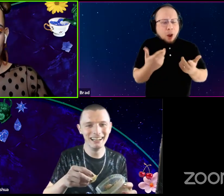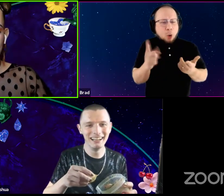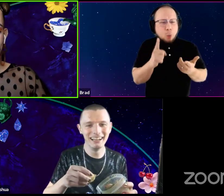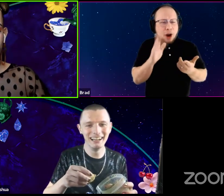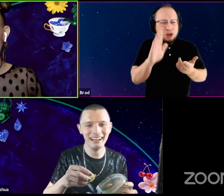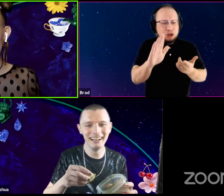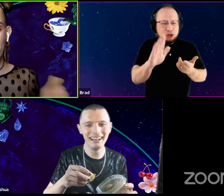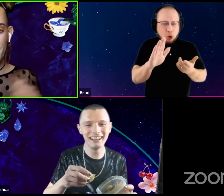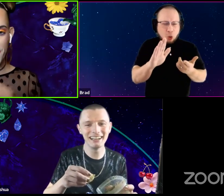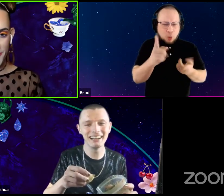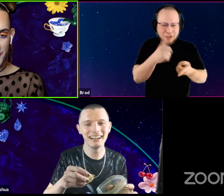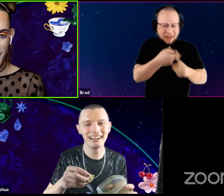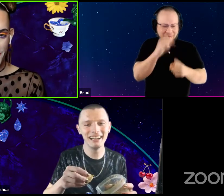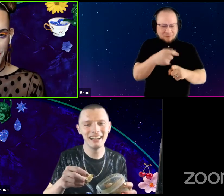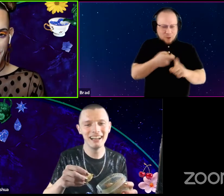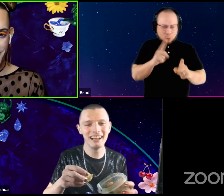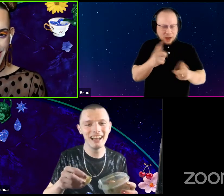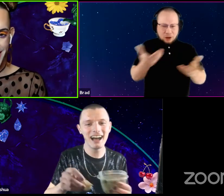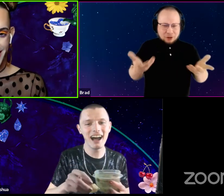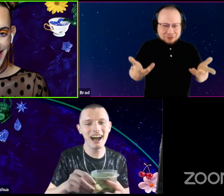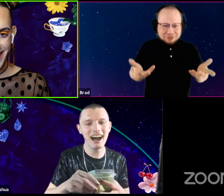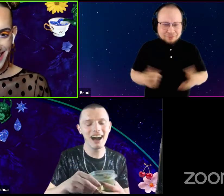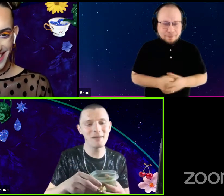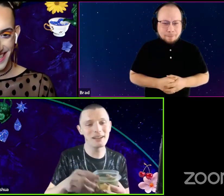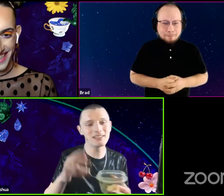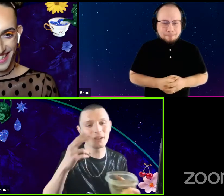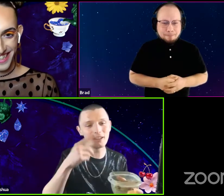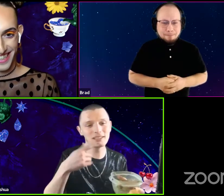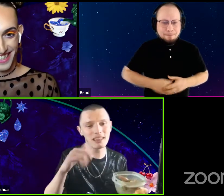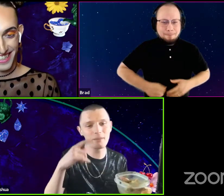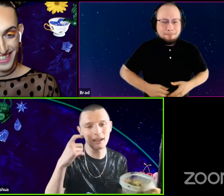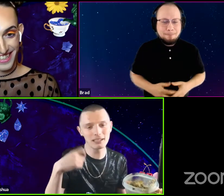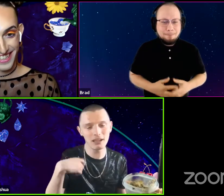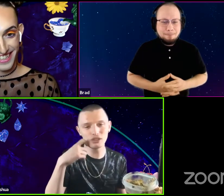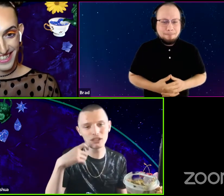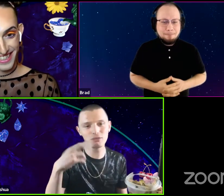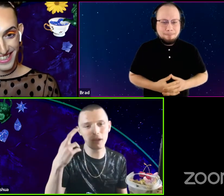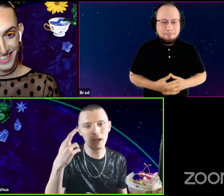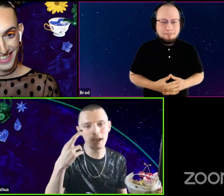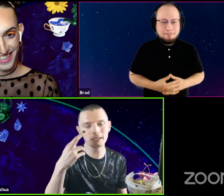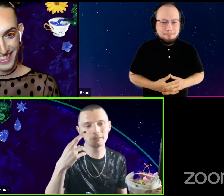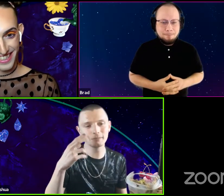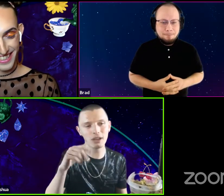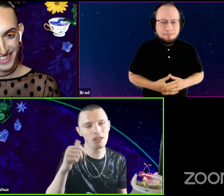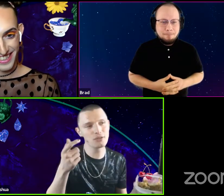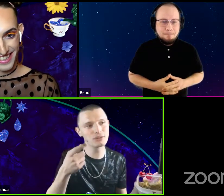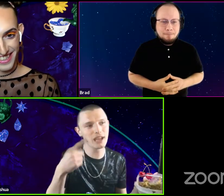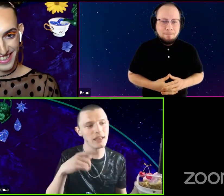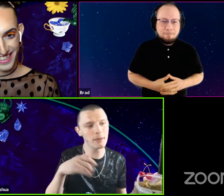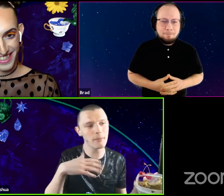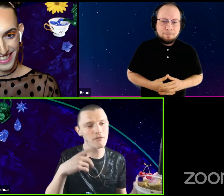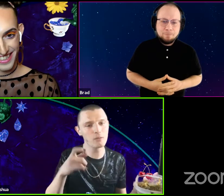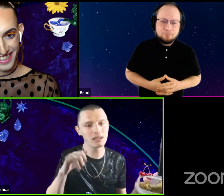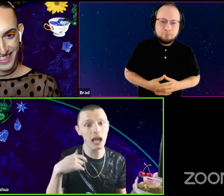where does that come from? Um it's funny you say that because I just realized the other day that my friend was like,